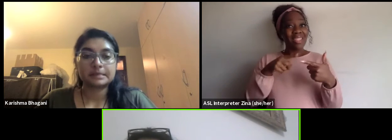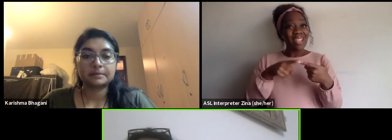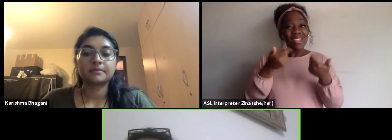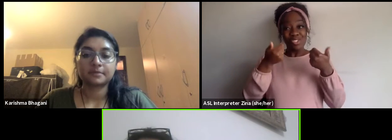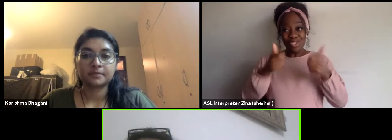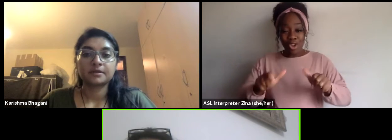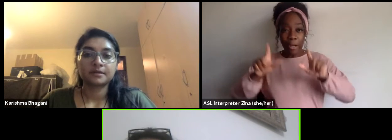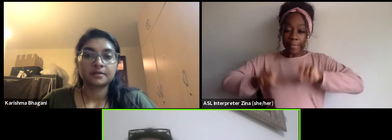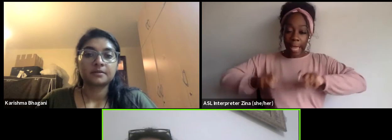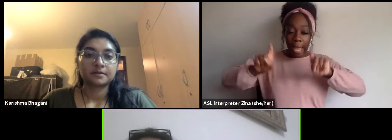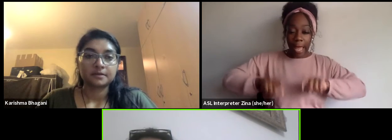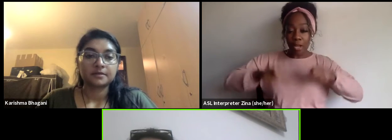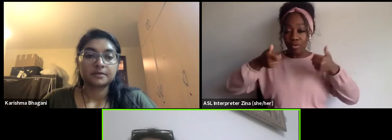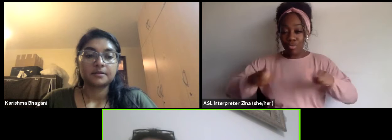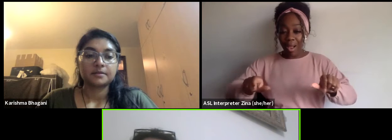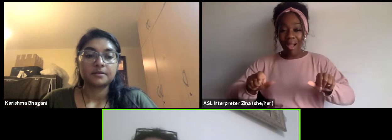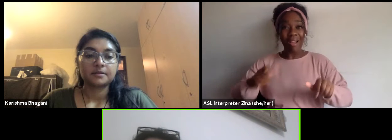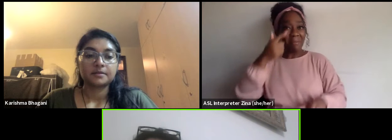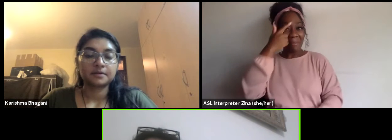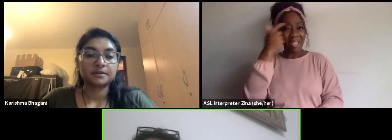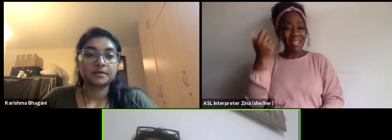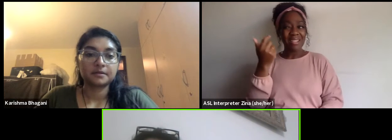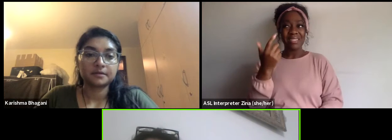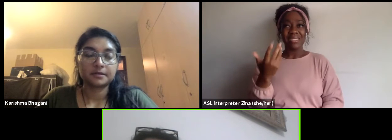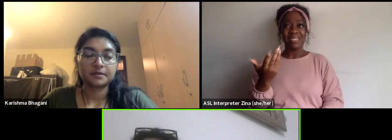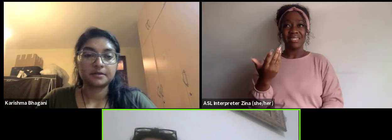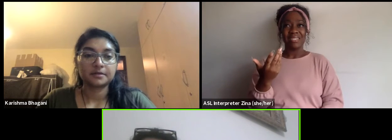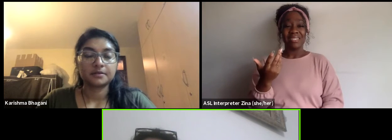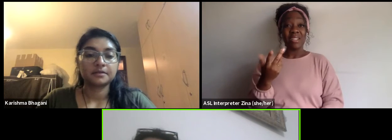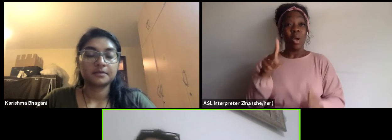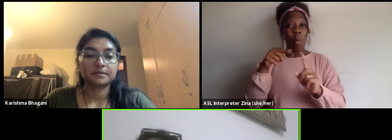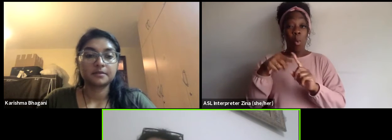in because when I look back now and it's funny